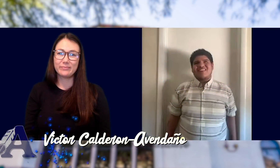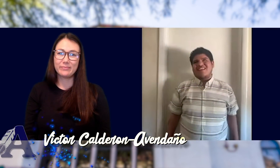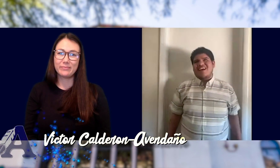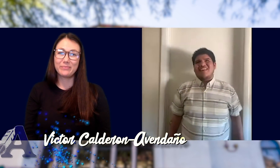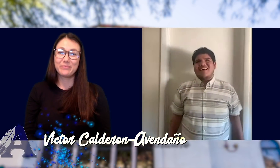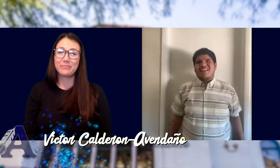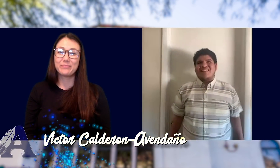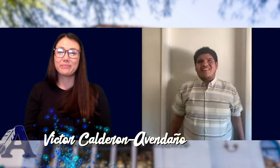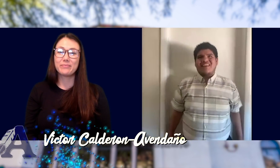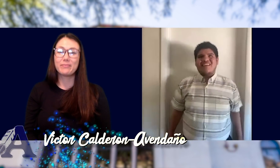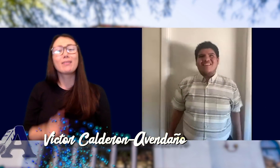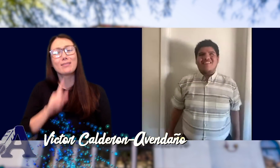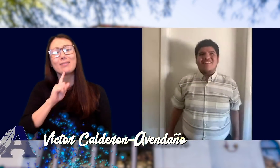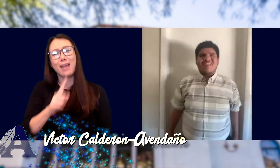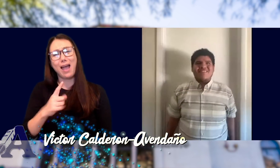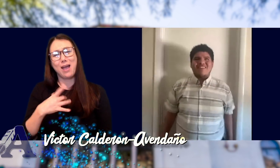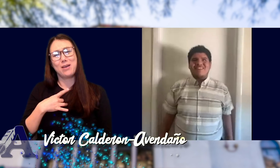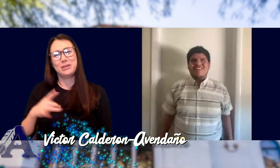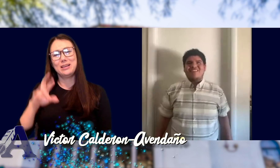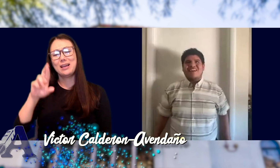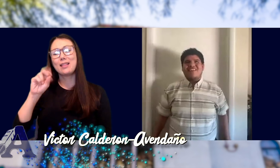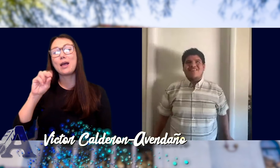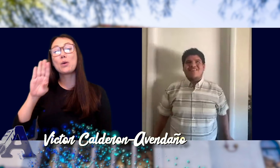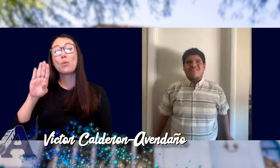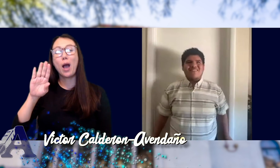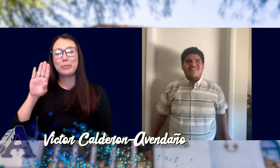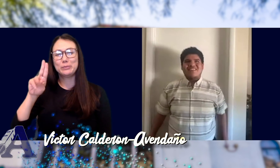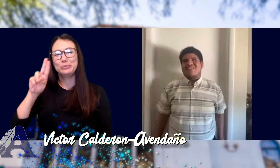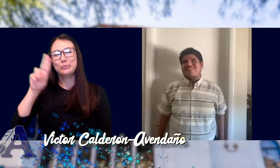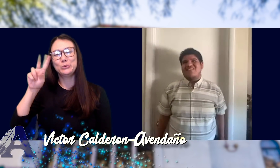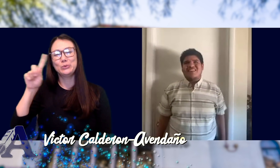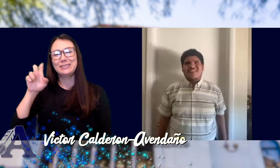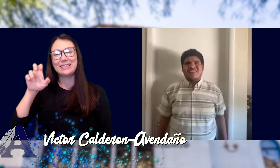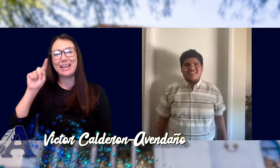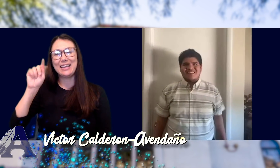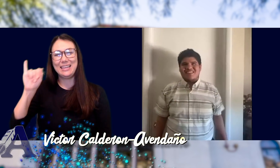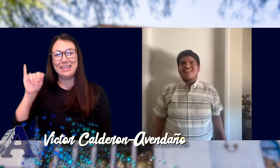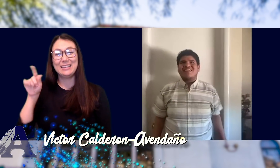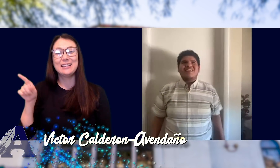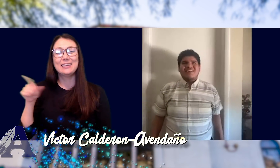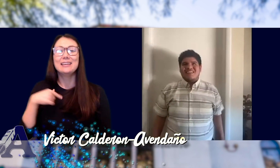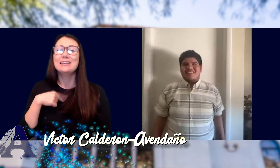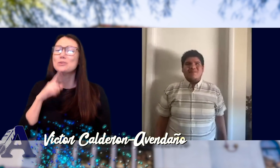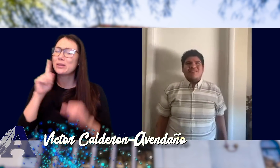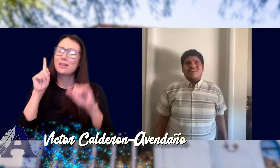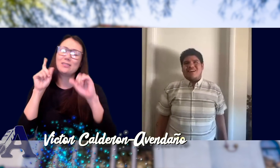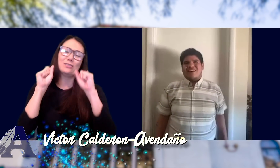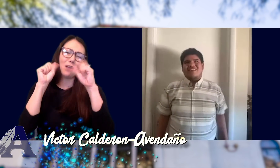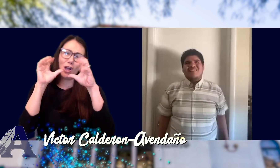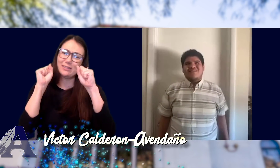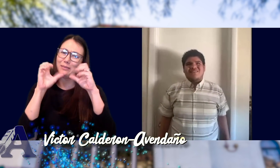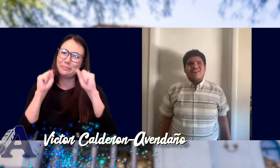I REALLY DO LIKE ROB BUZZETTI. HE HAS BEEN AWESOME.